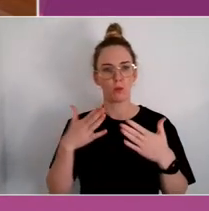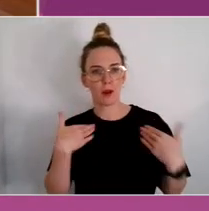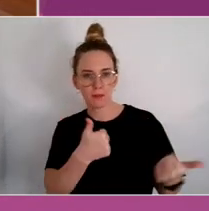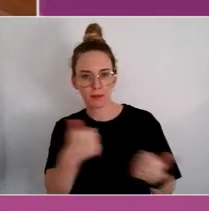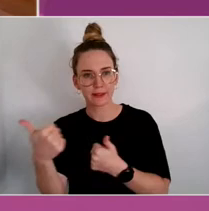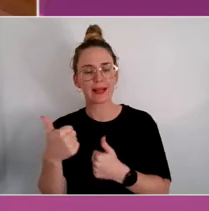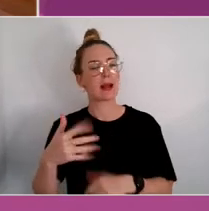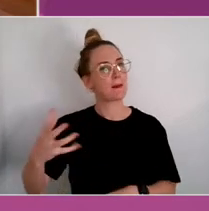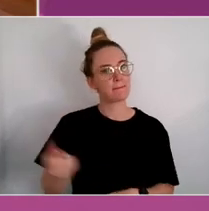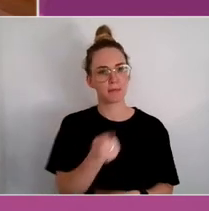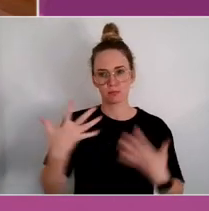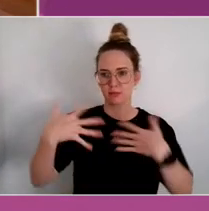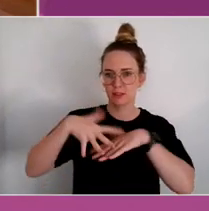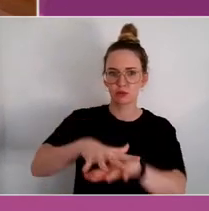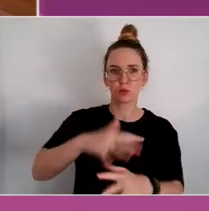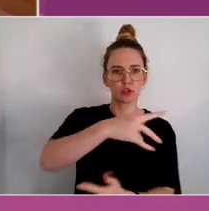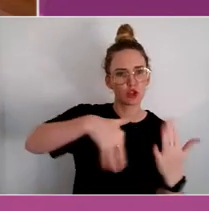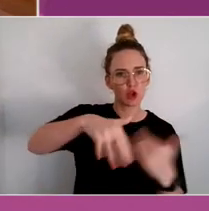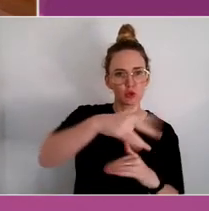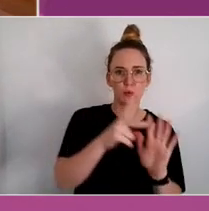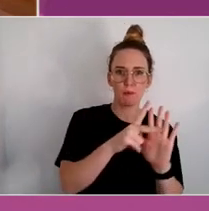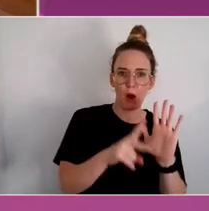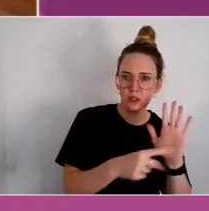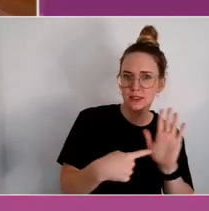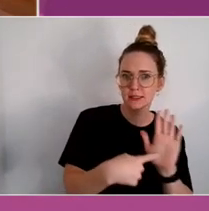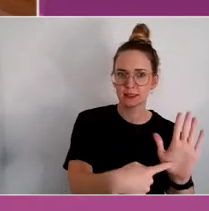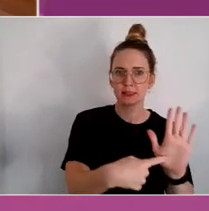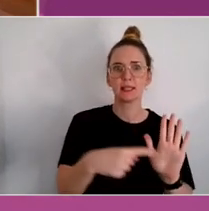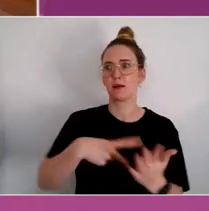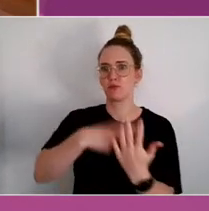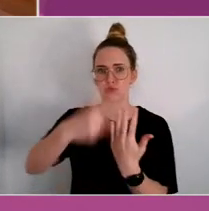policy frameworks and programs, as well as the arts.